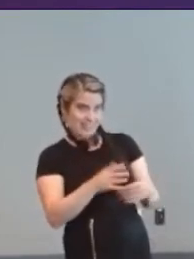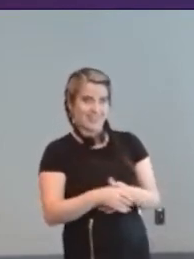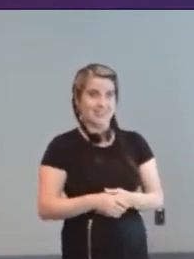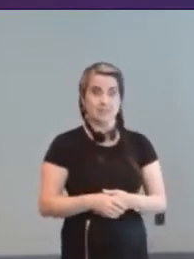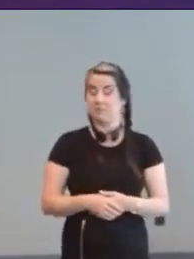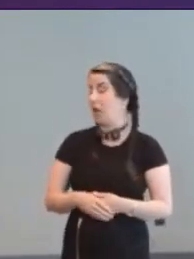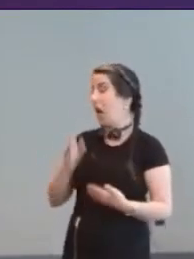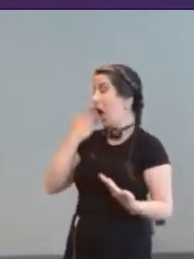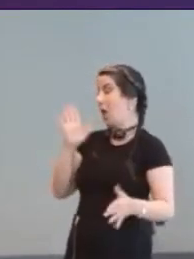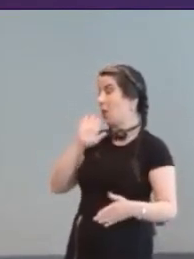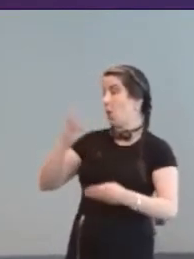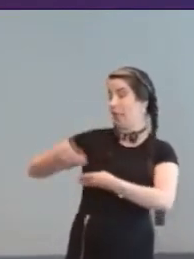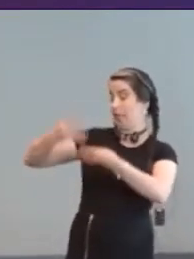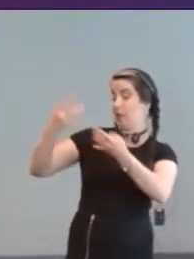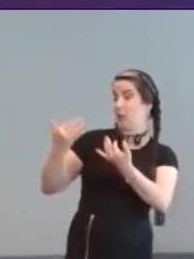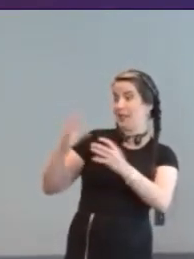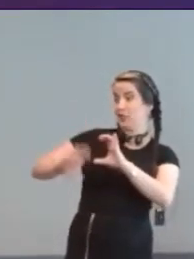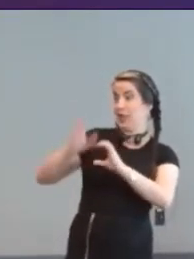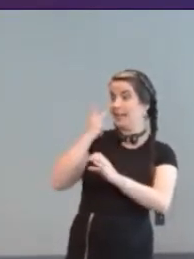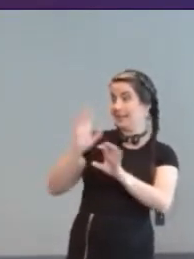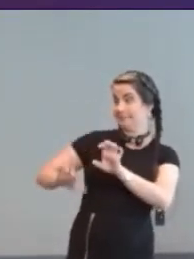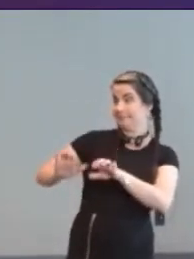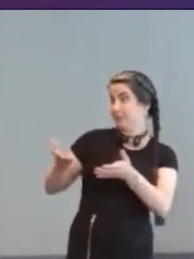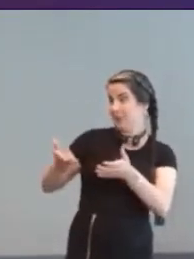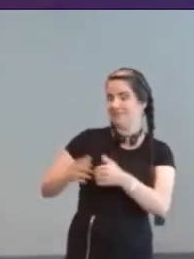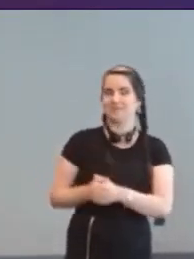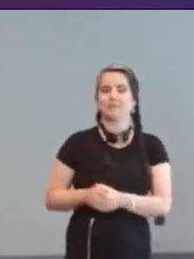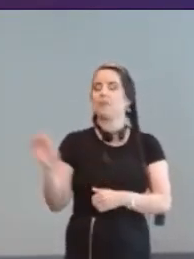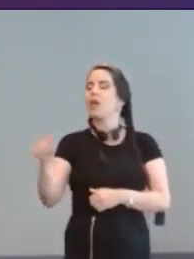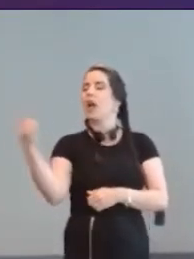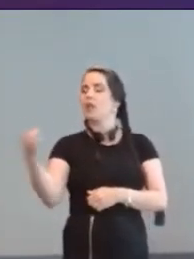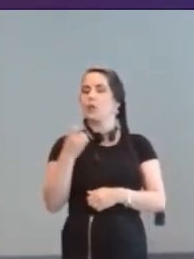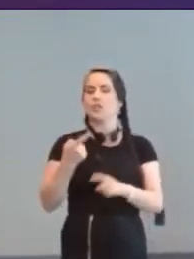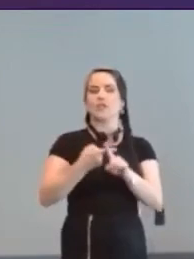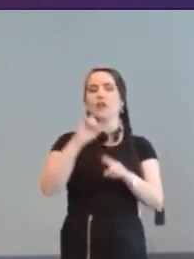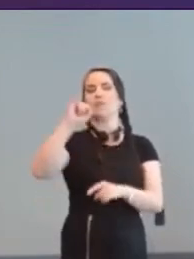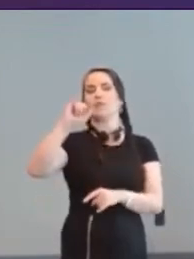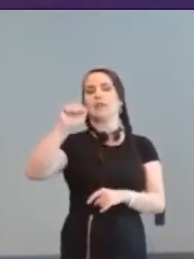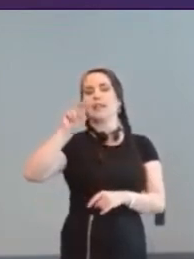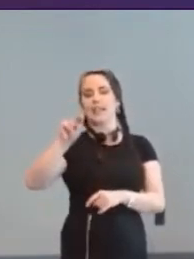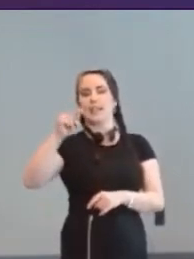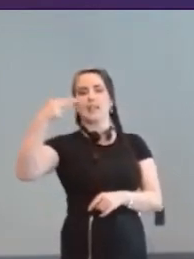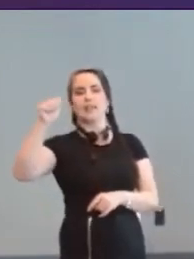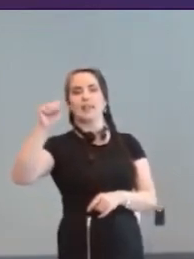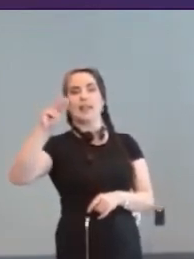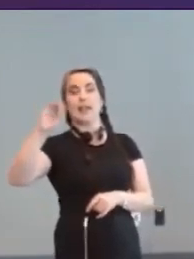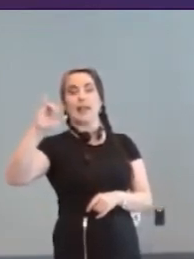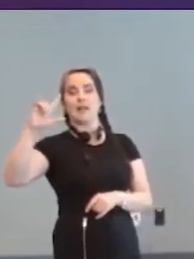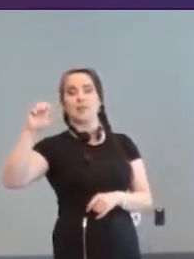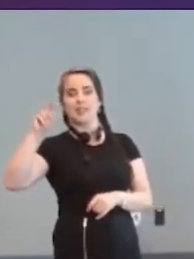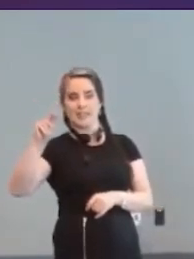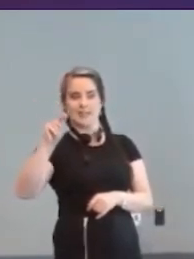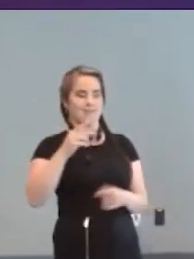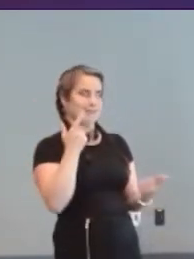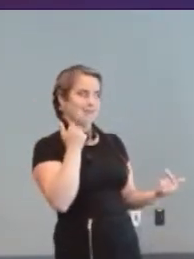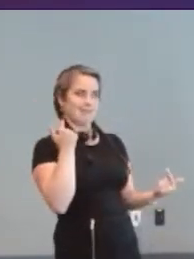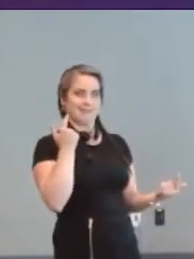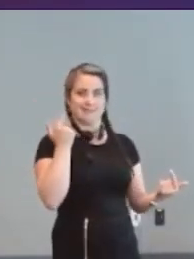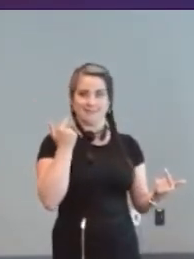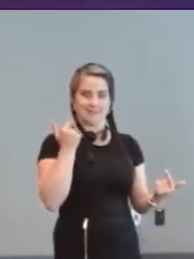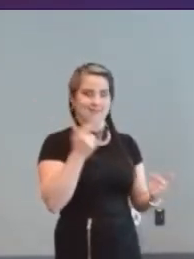he'll let me know...other question from Ian Hamilton [Barrie] Blimey, that will be a hard one.